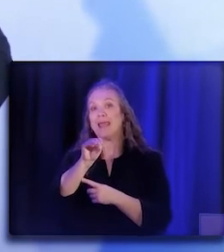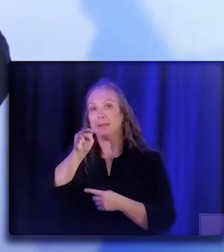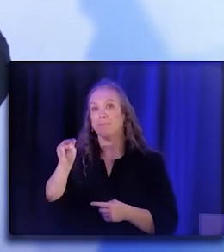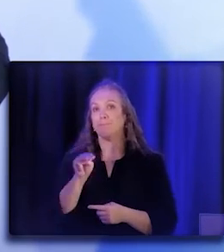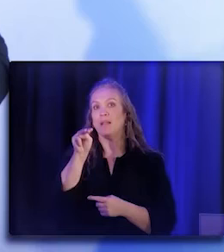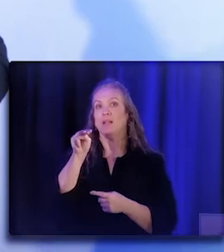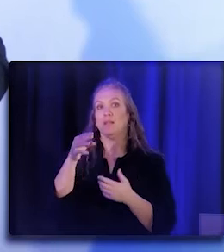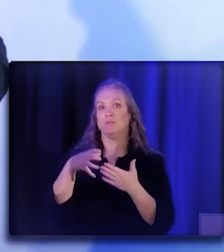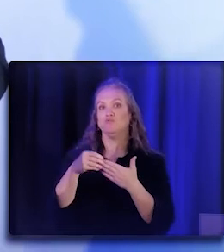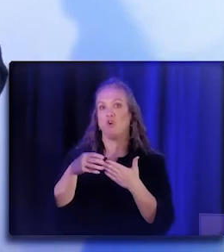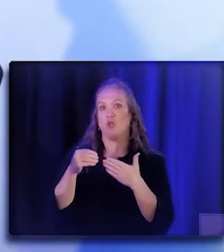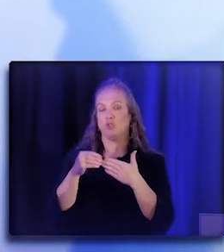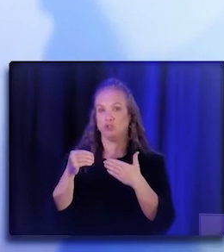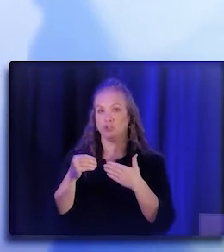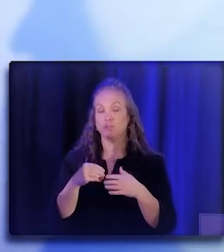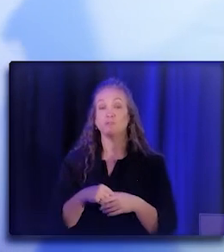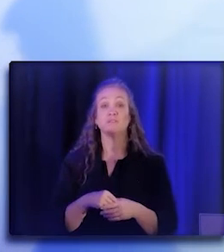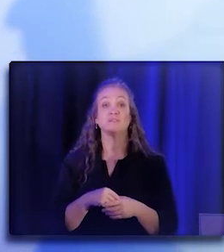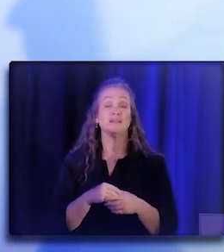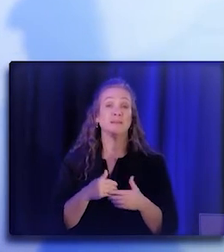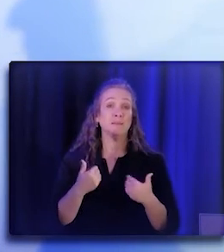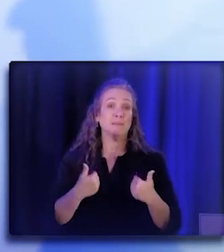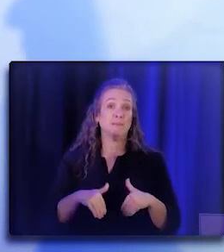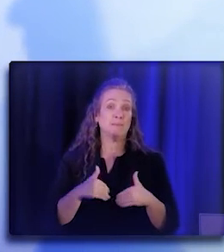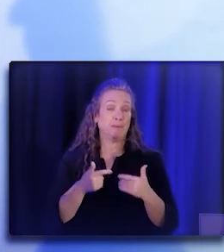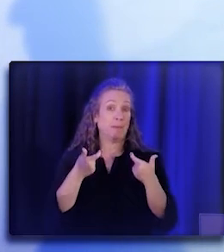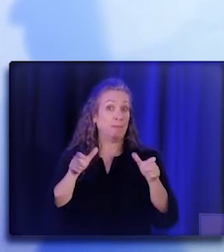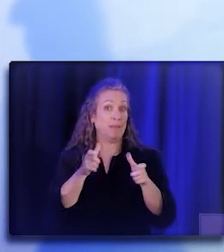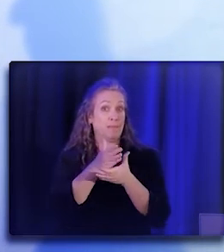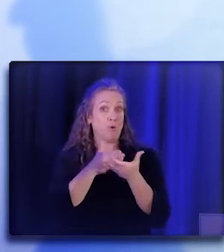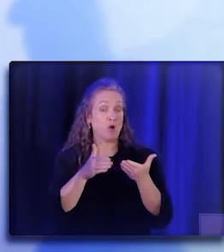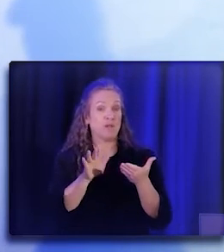A pretty significant part of that, about 130 million,